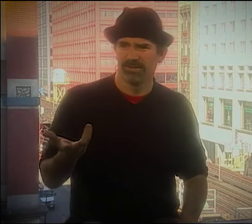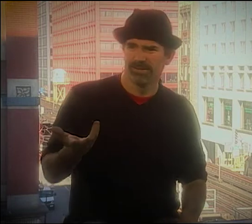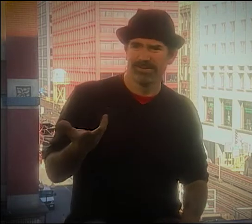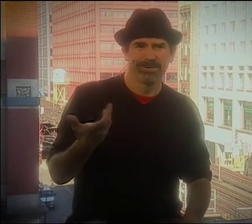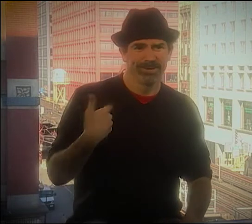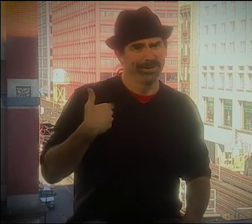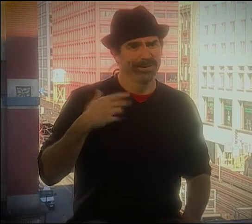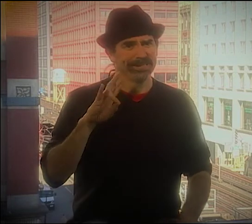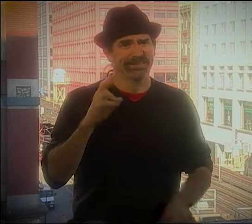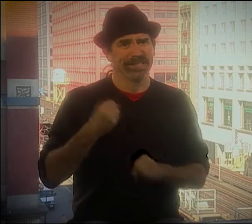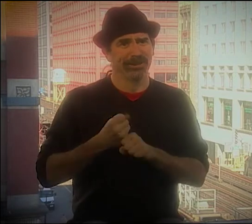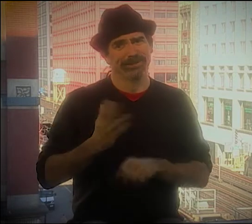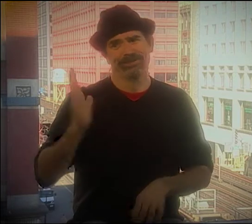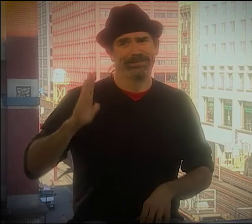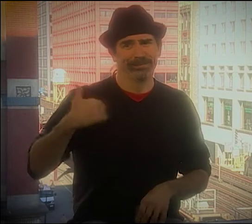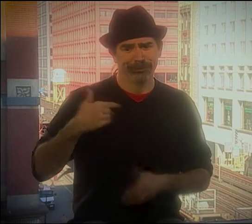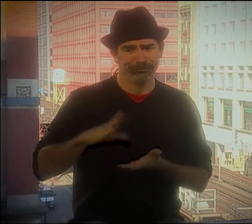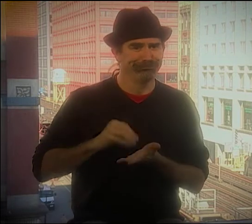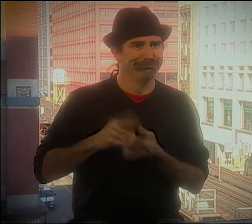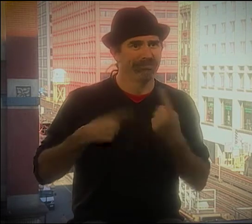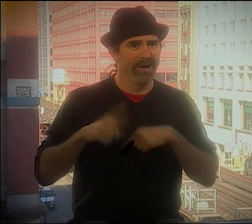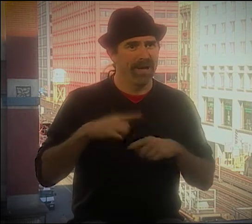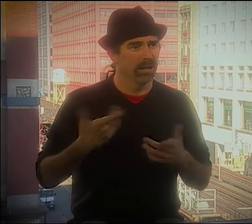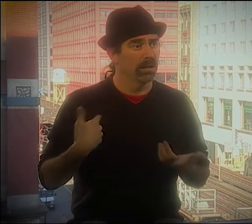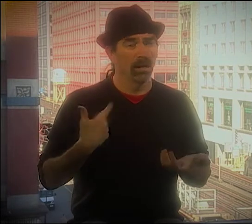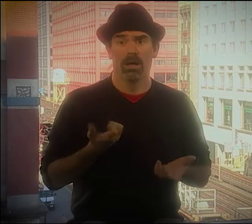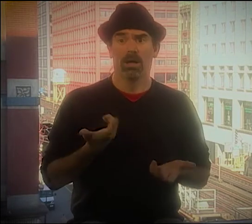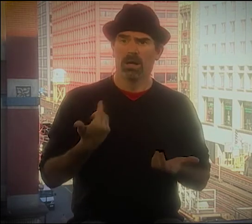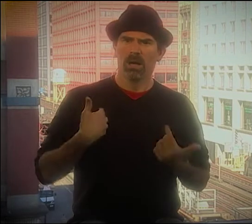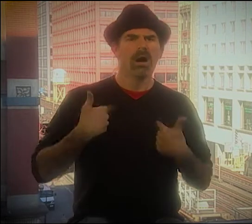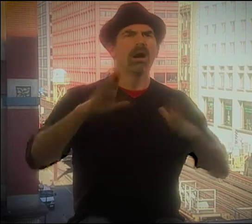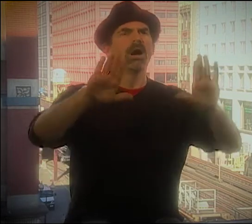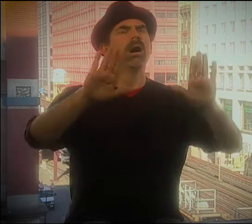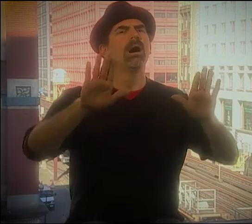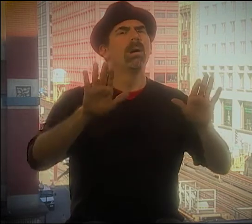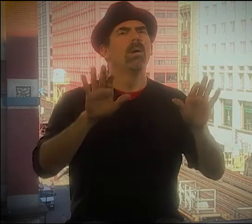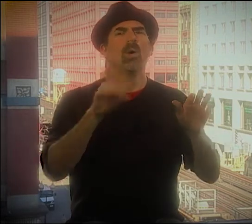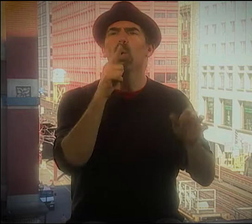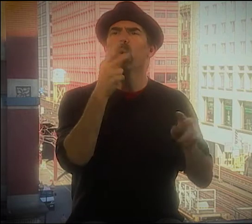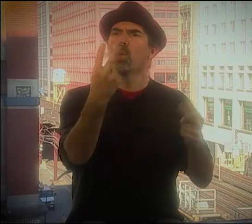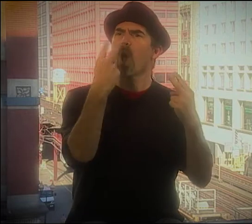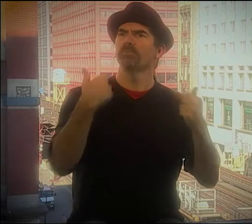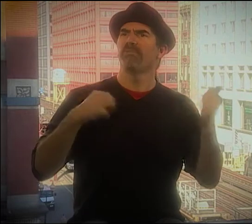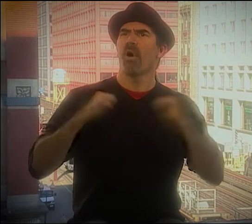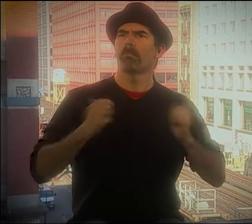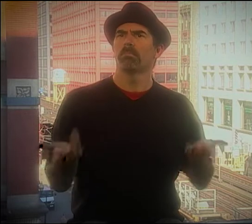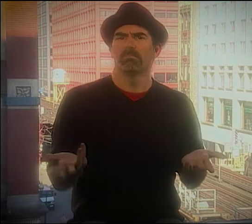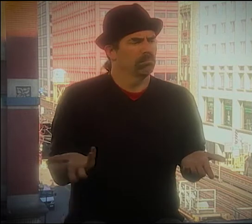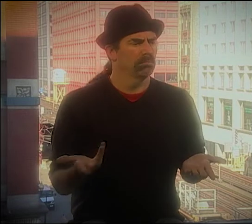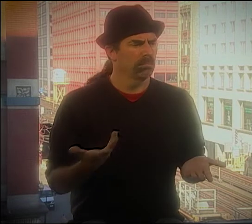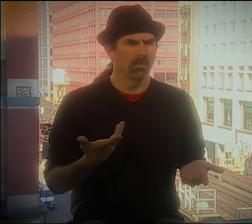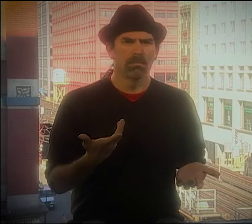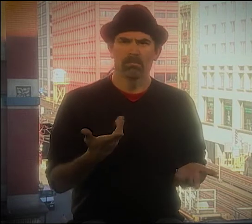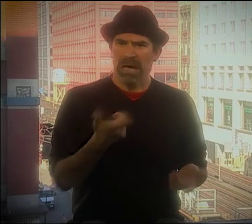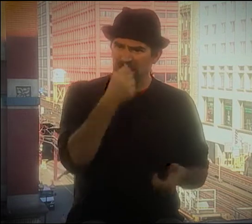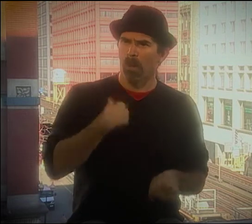TALKING ABOUT A TAPE AND I SAID, "THIS WAS SEVERAL YEARS "AGO WHEN I WAS A YOUNG STUDENT AND I SAID, 'WHO'S GONNA